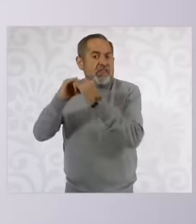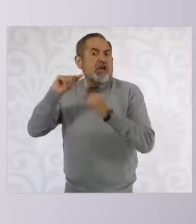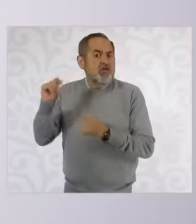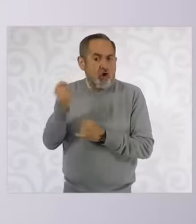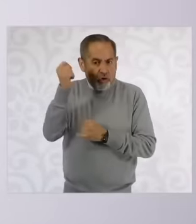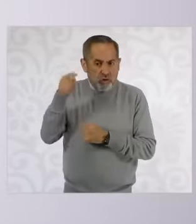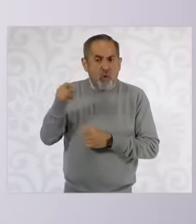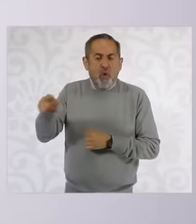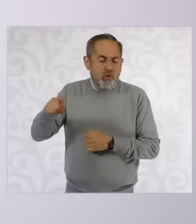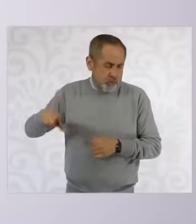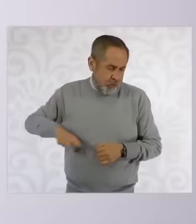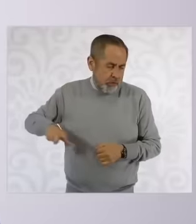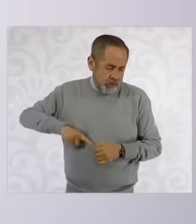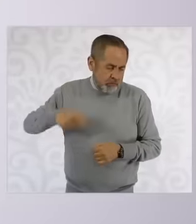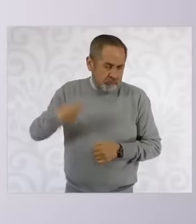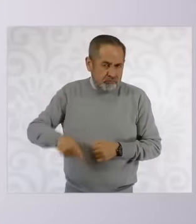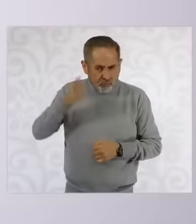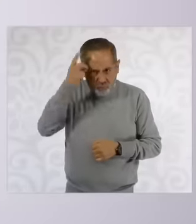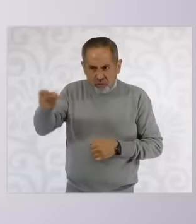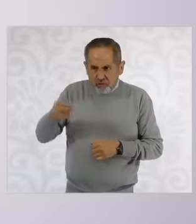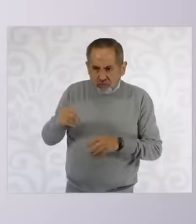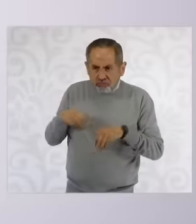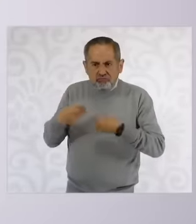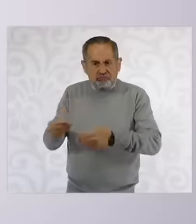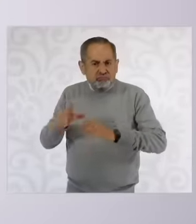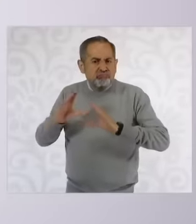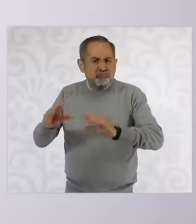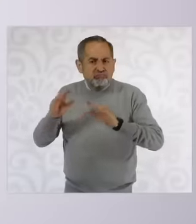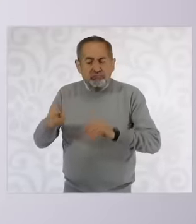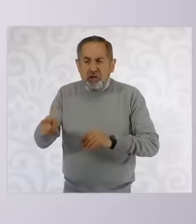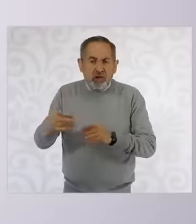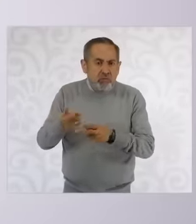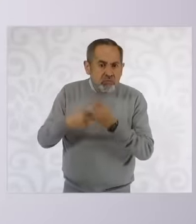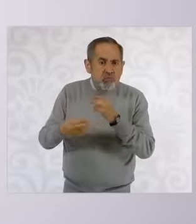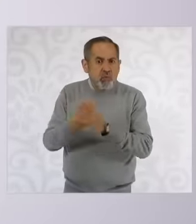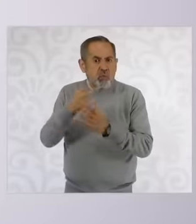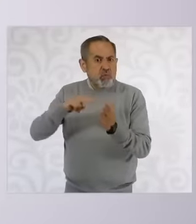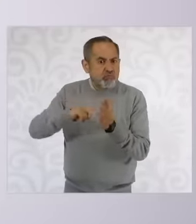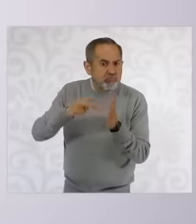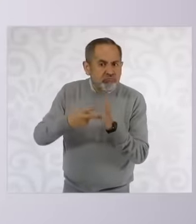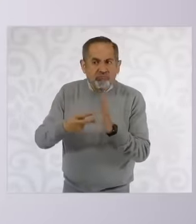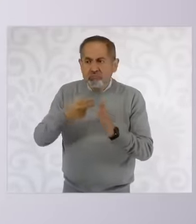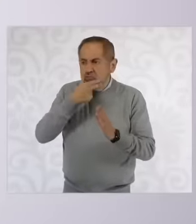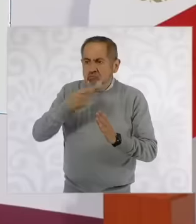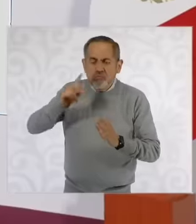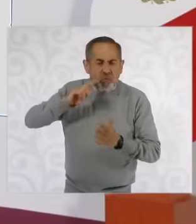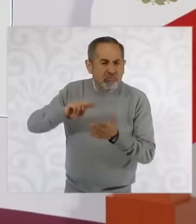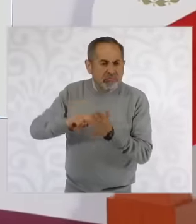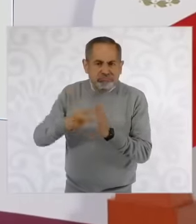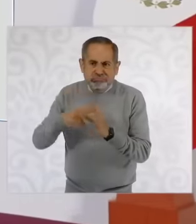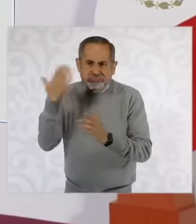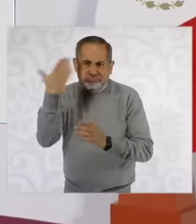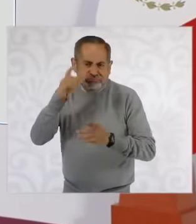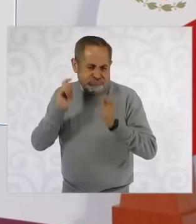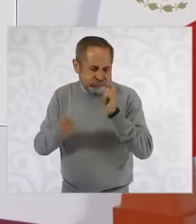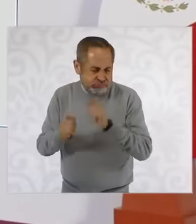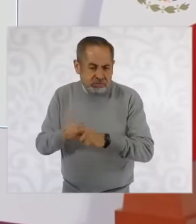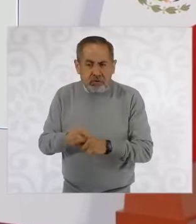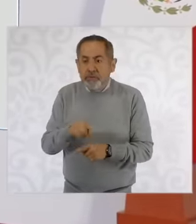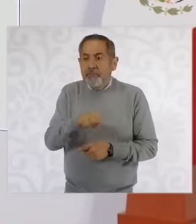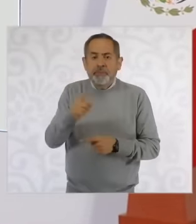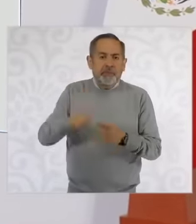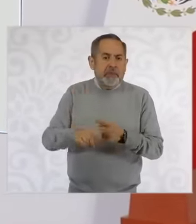for training engineers, engineers in our country there is the National Polytechnic Institute,